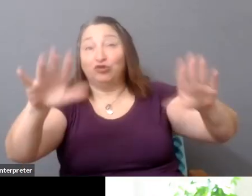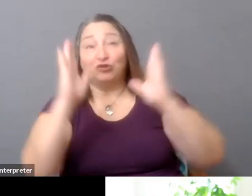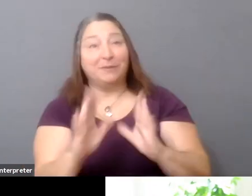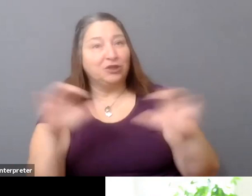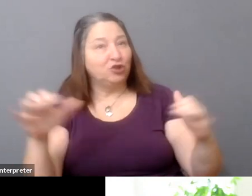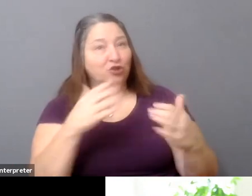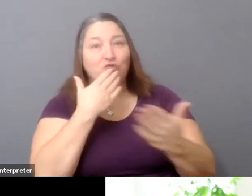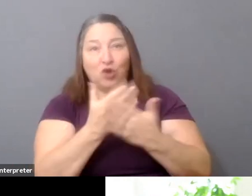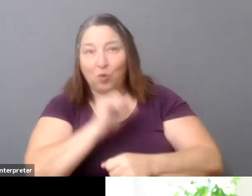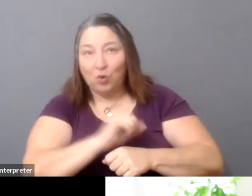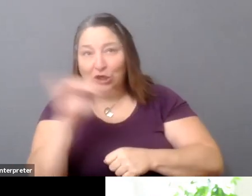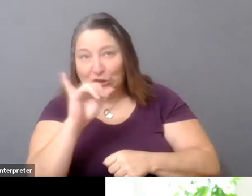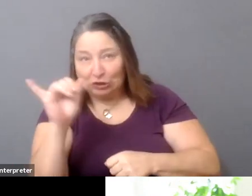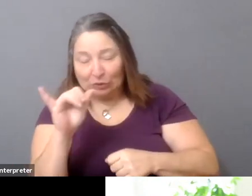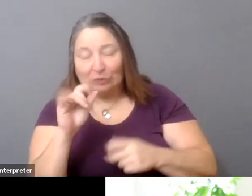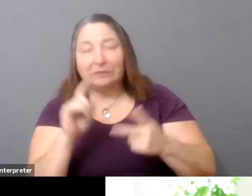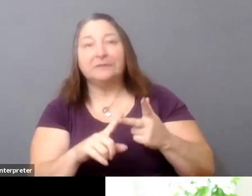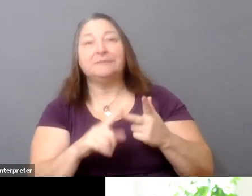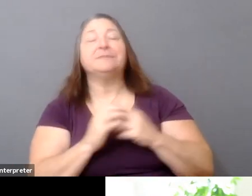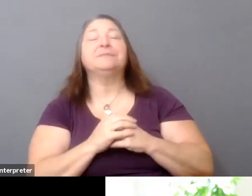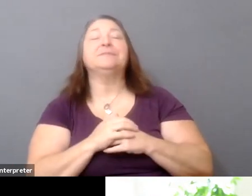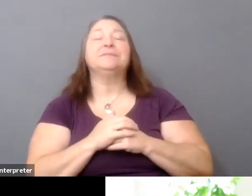But, you know, there are still--